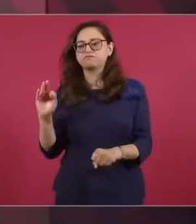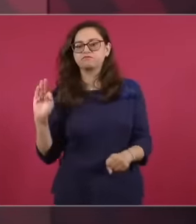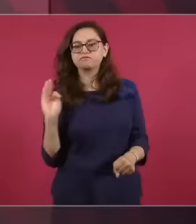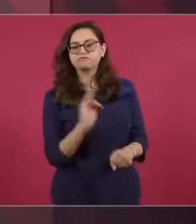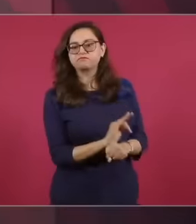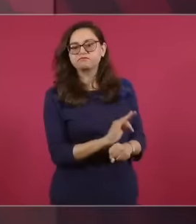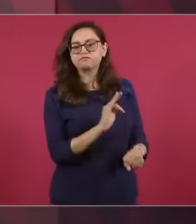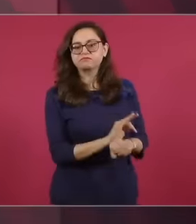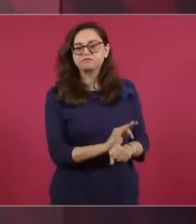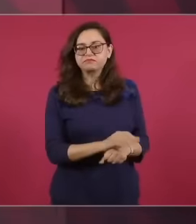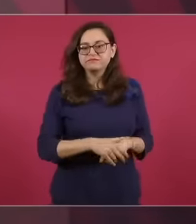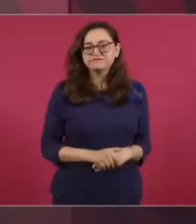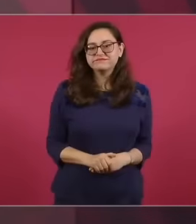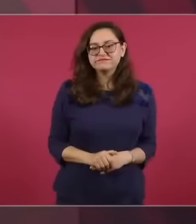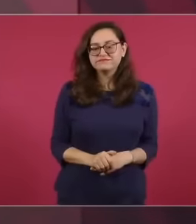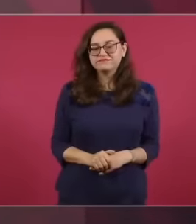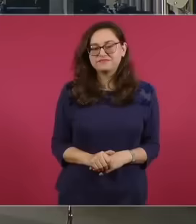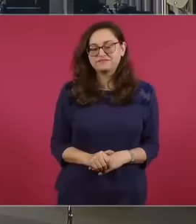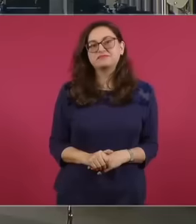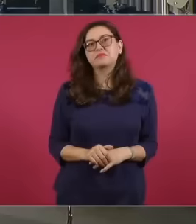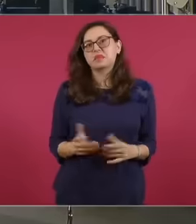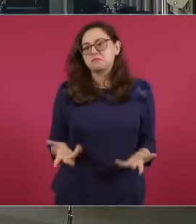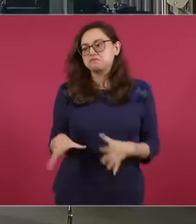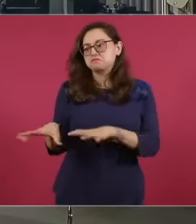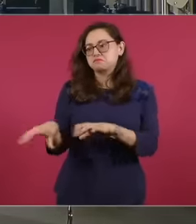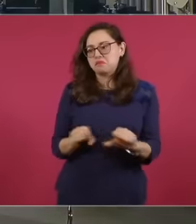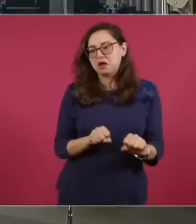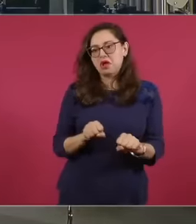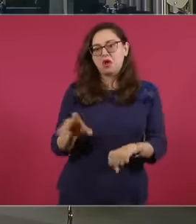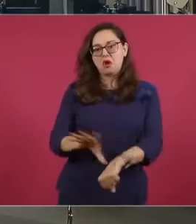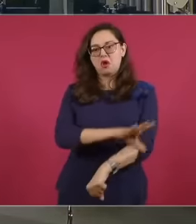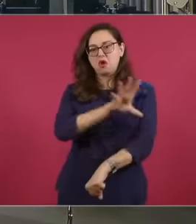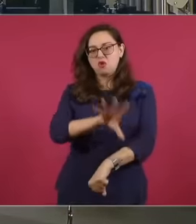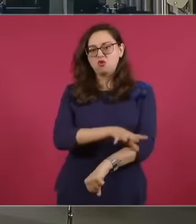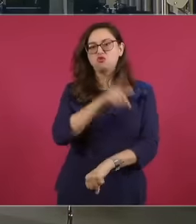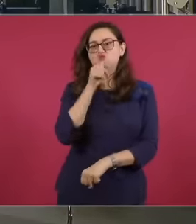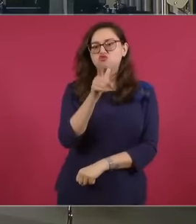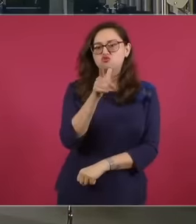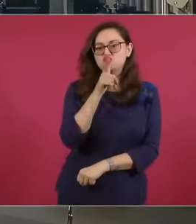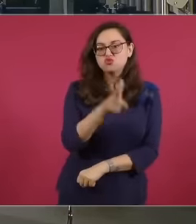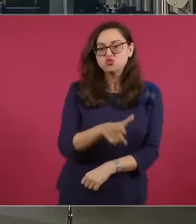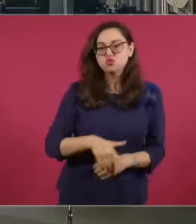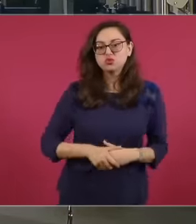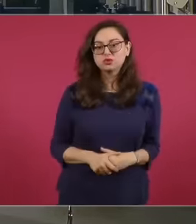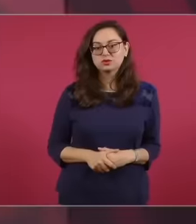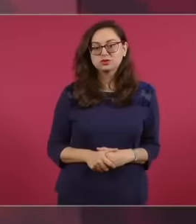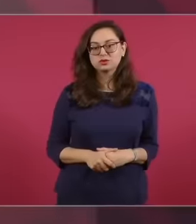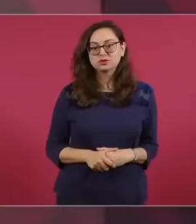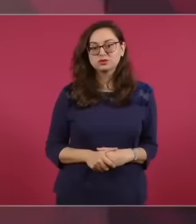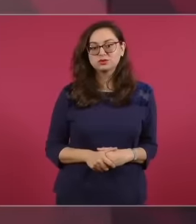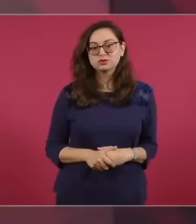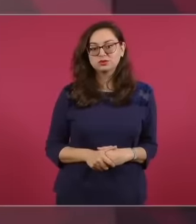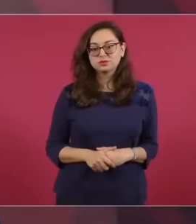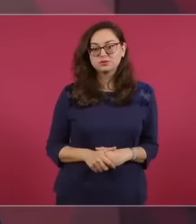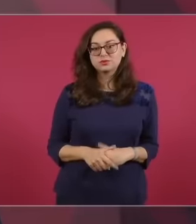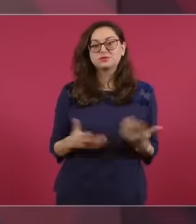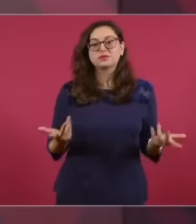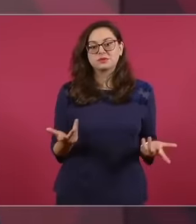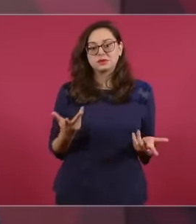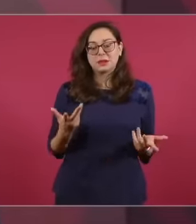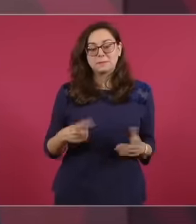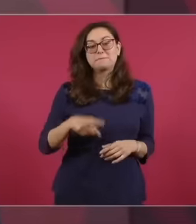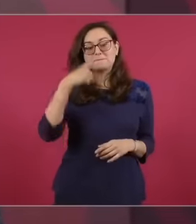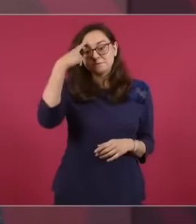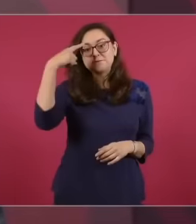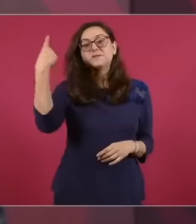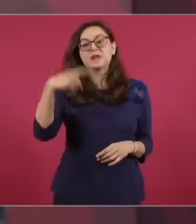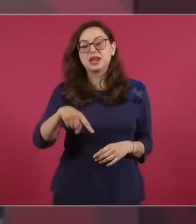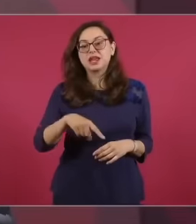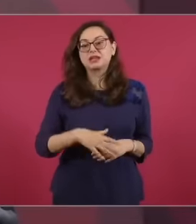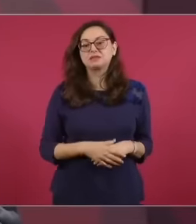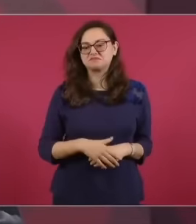electrical industry to charge Mexicans for electricity at whatever price they want.